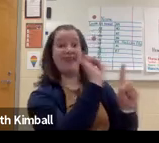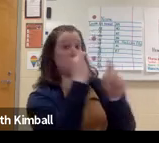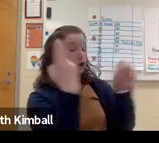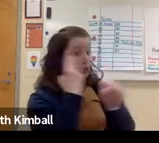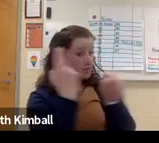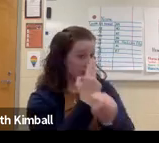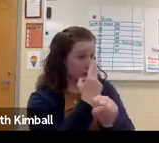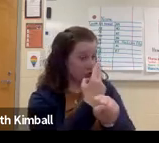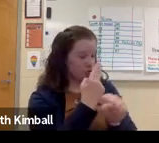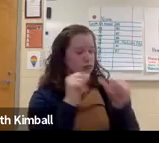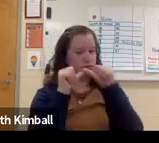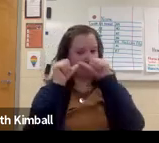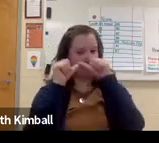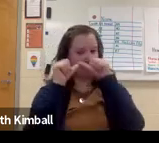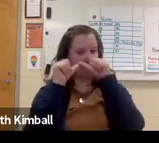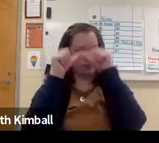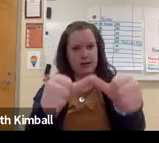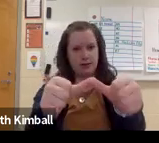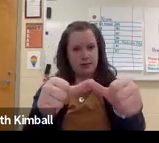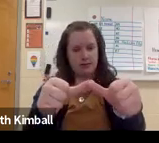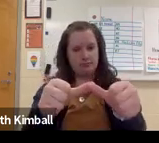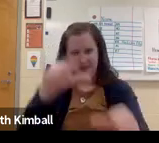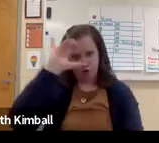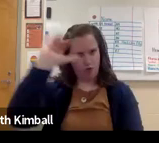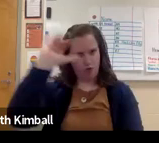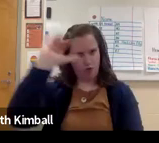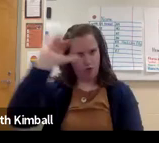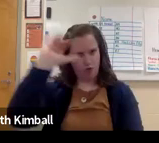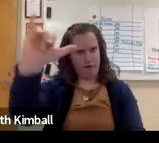And sometimes they're not always using it appropriately.